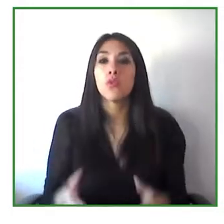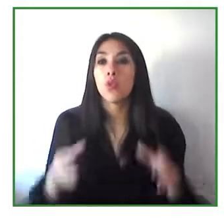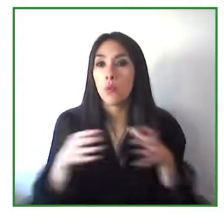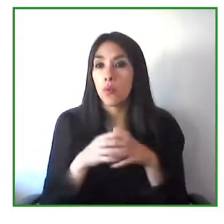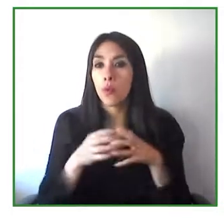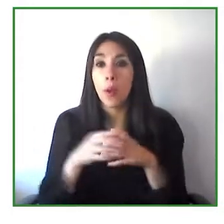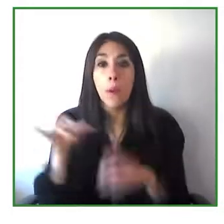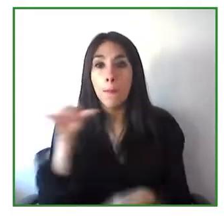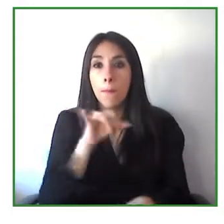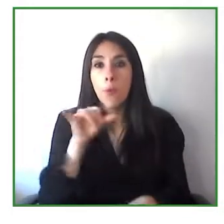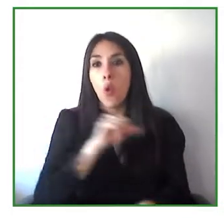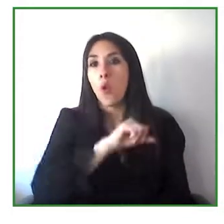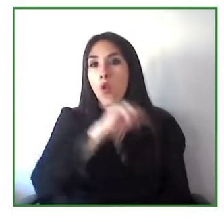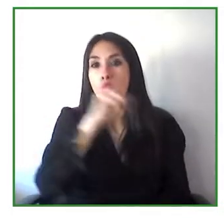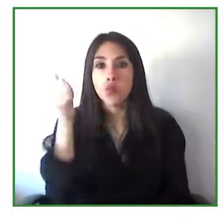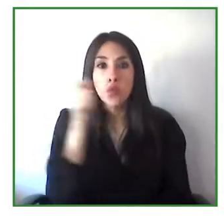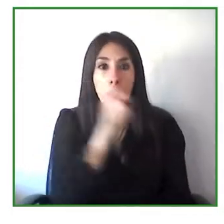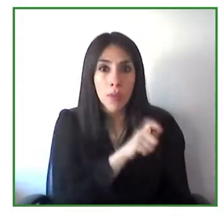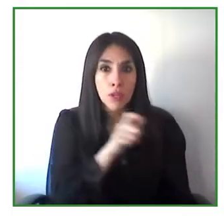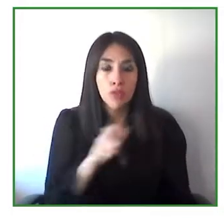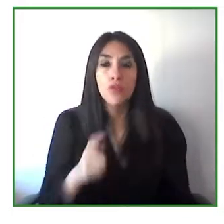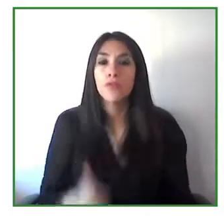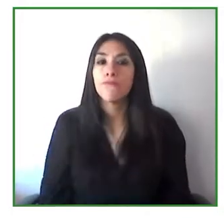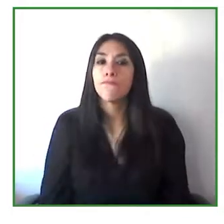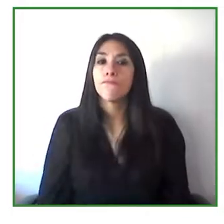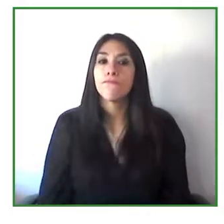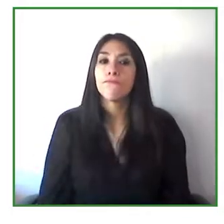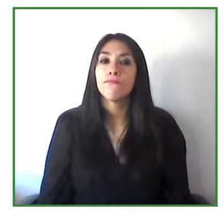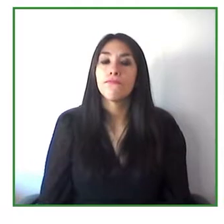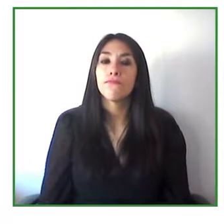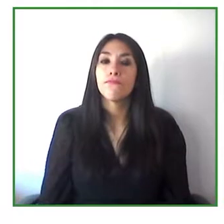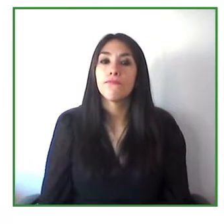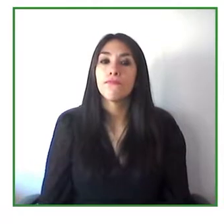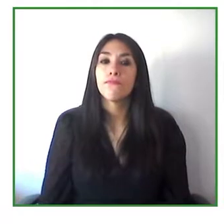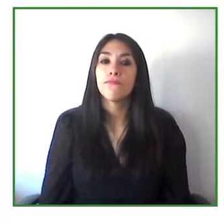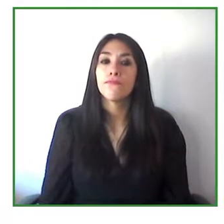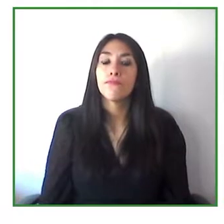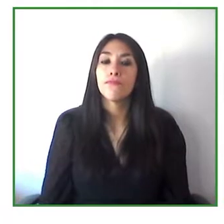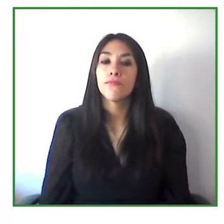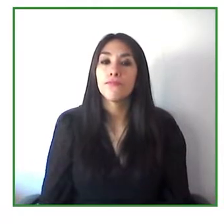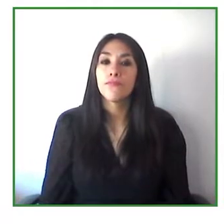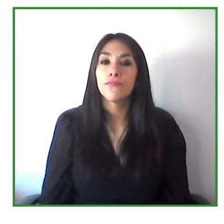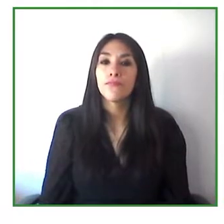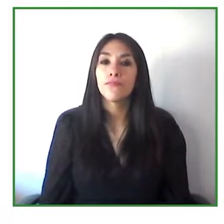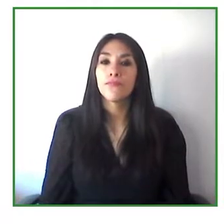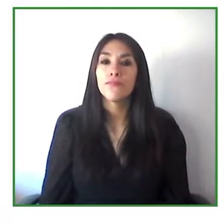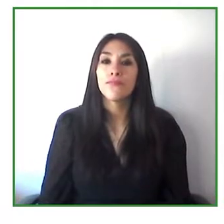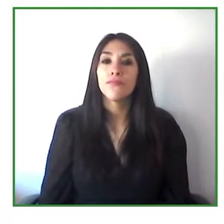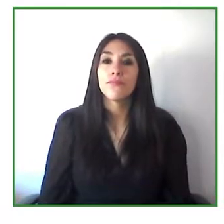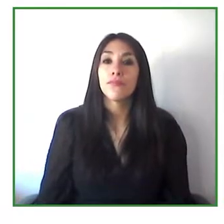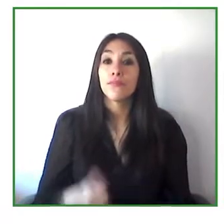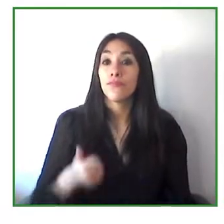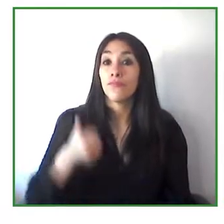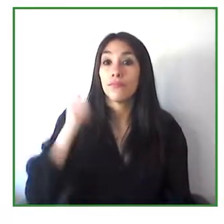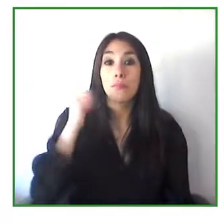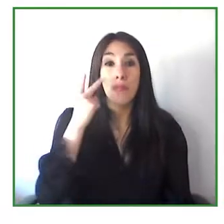We saw it in a yesterday session and we will continue to see it again today accessibility